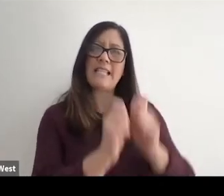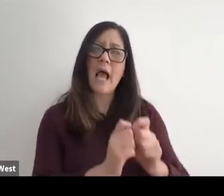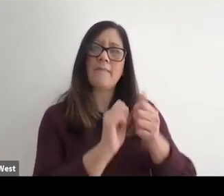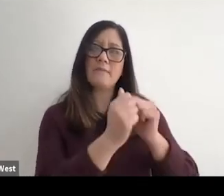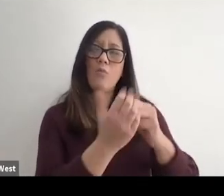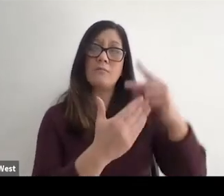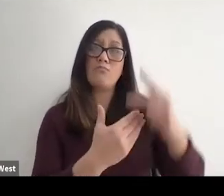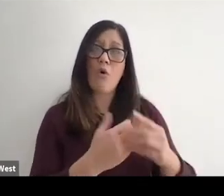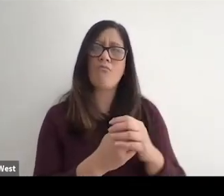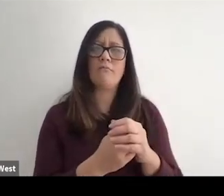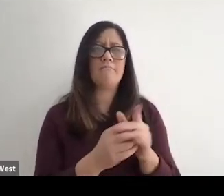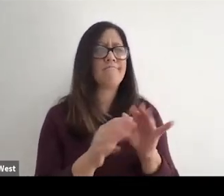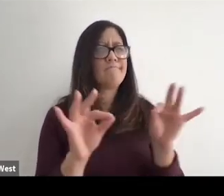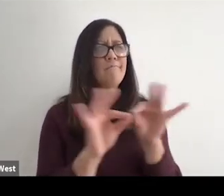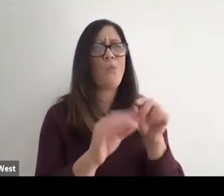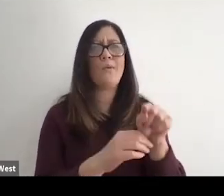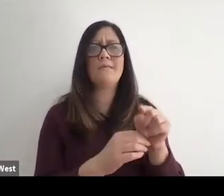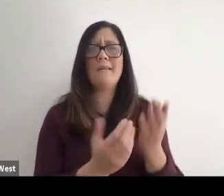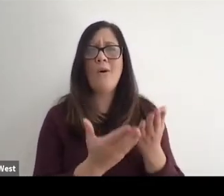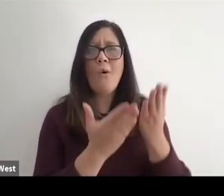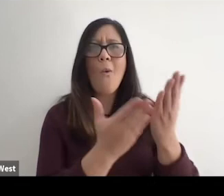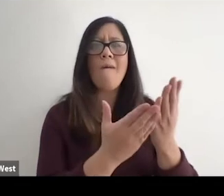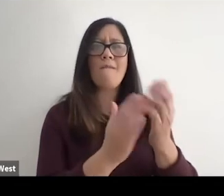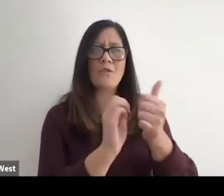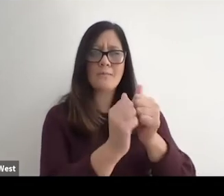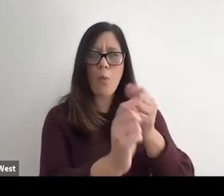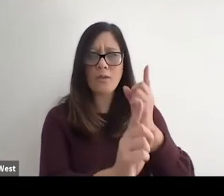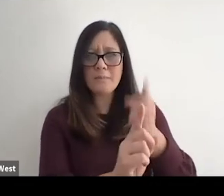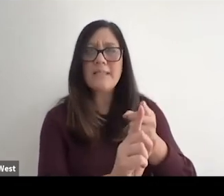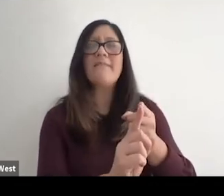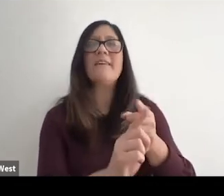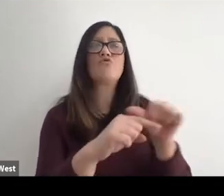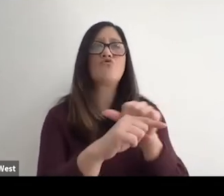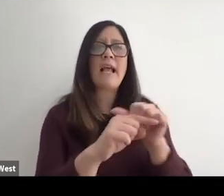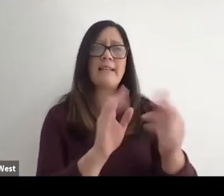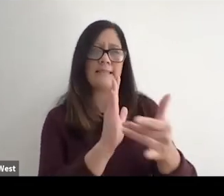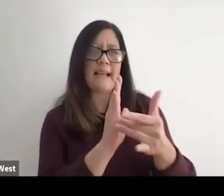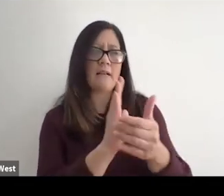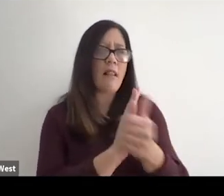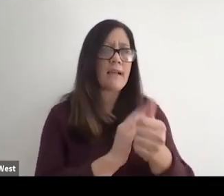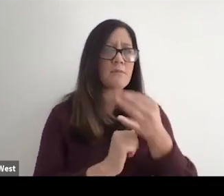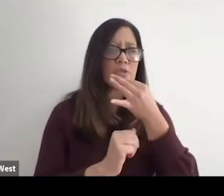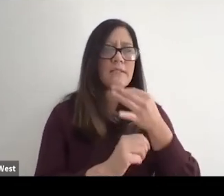adaptive sports programs because they are critical in offering the sport, specific training and the technical expertise sets needed to assist